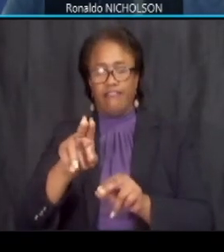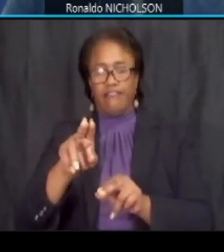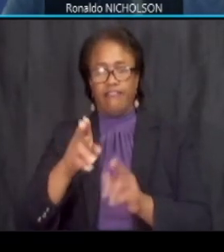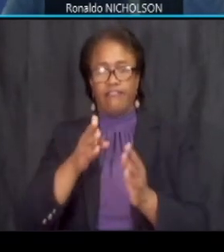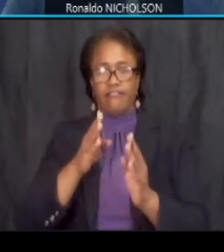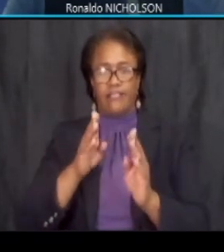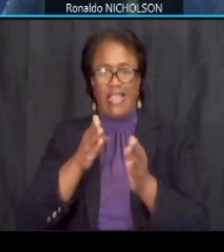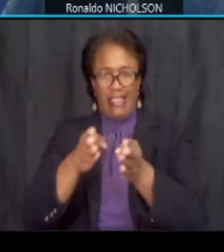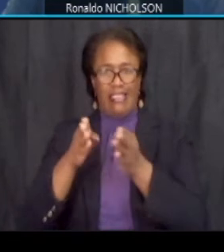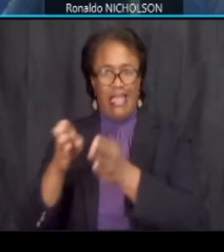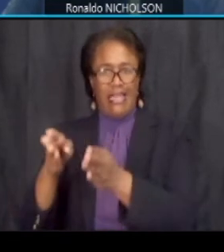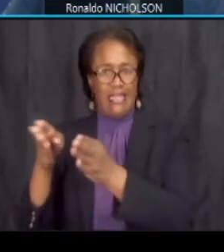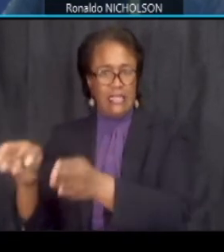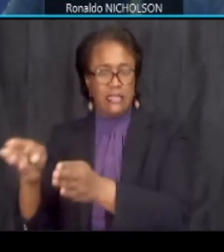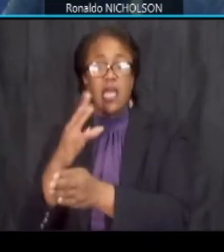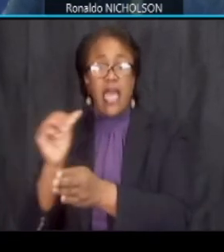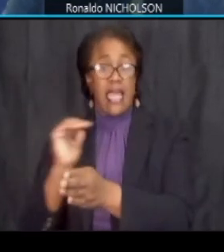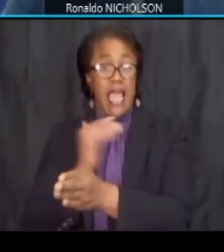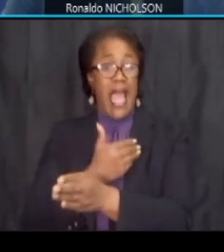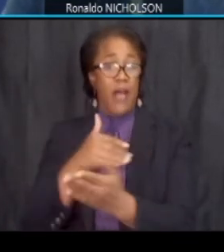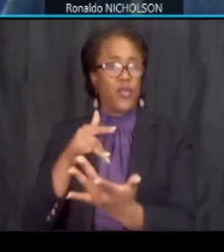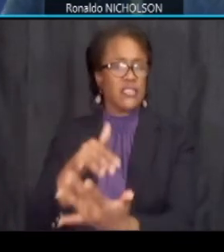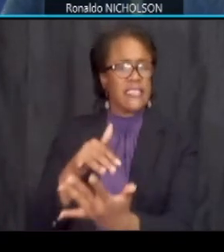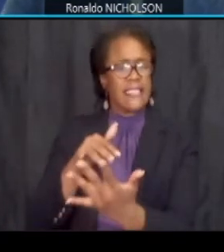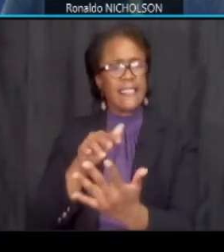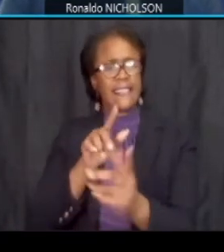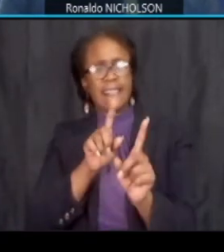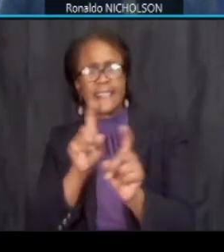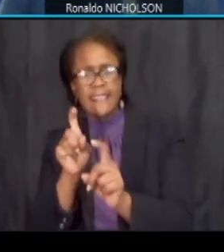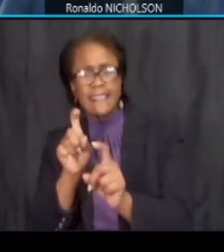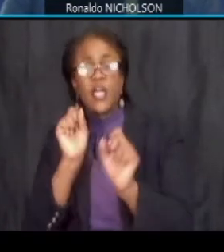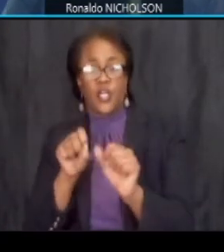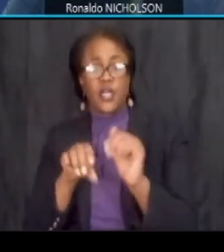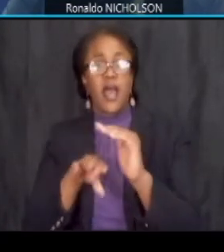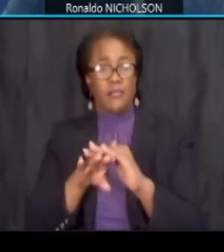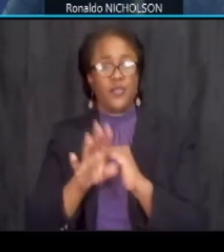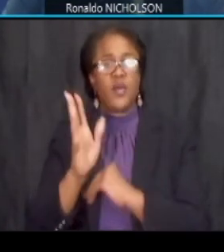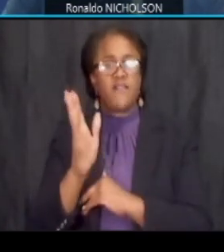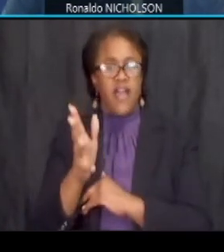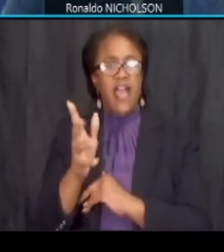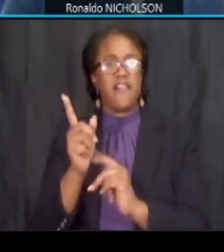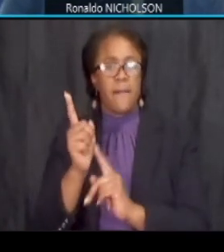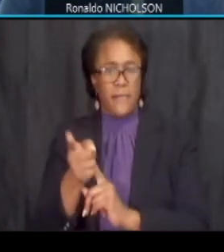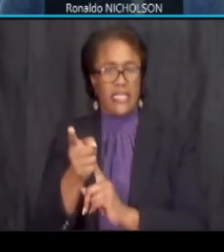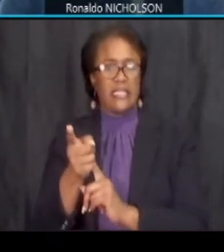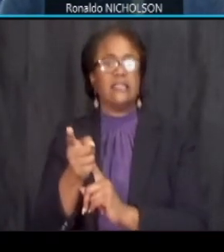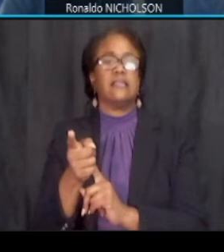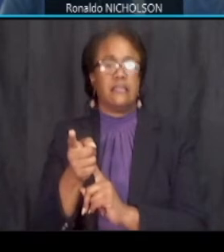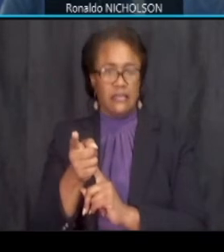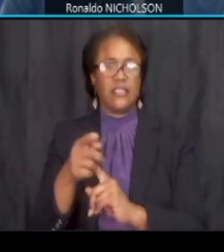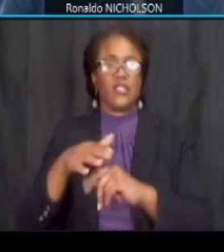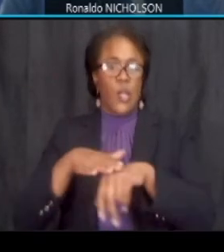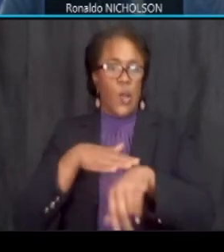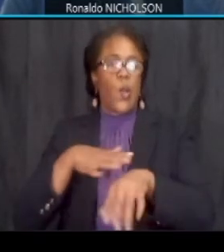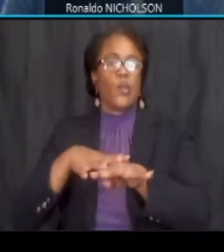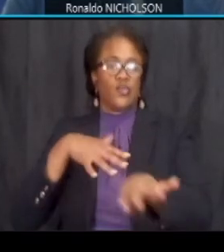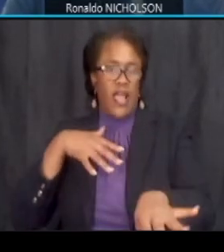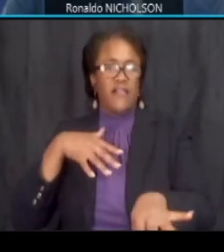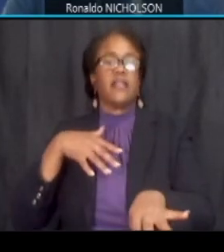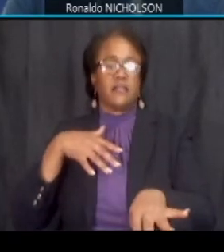and our studies show that there could be up to a five-minute delay occurring as we complete that phase